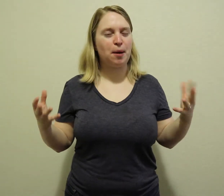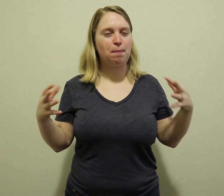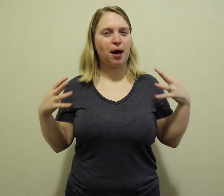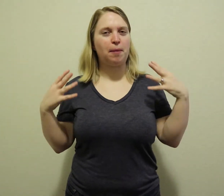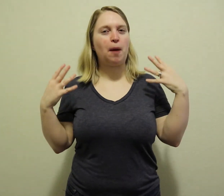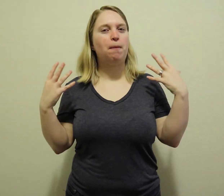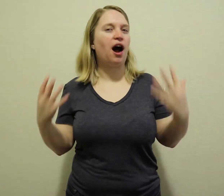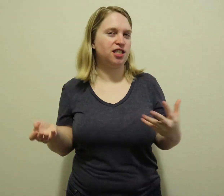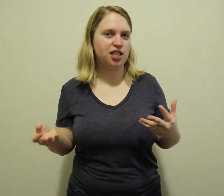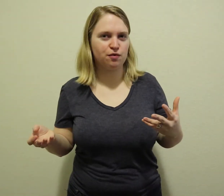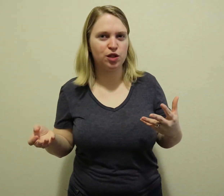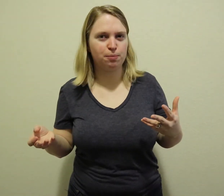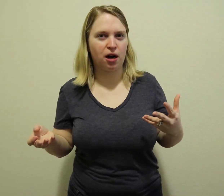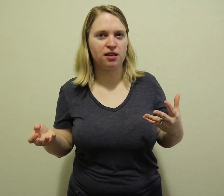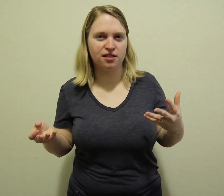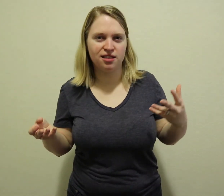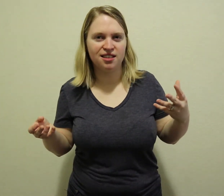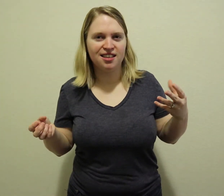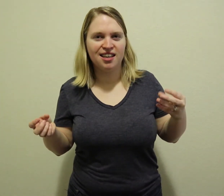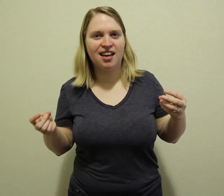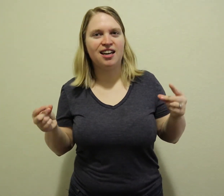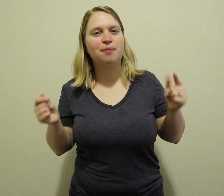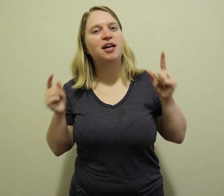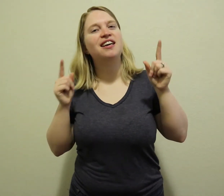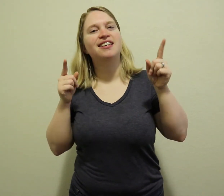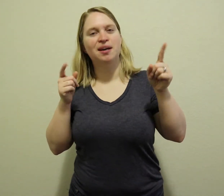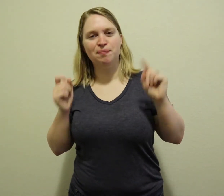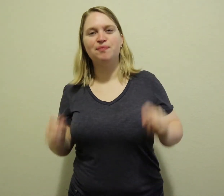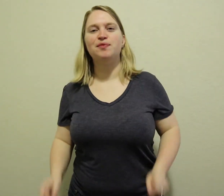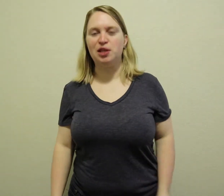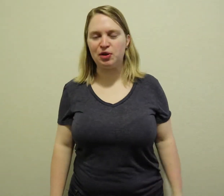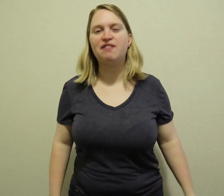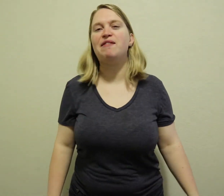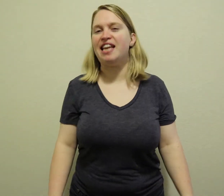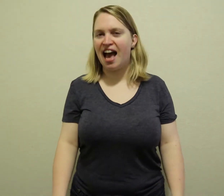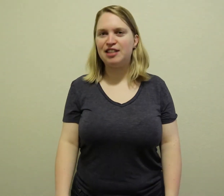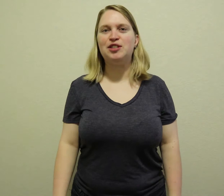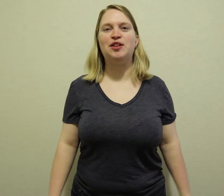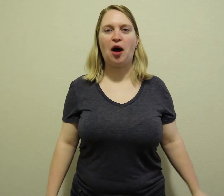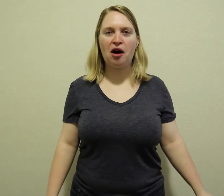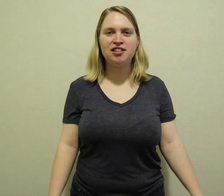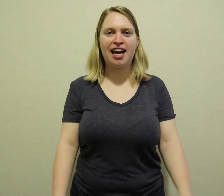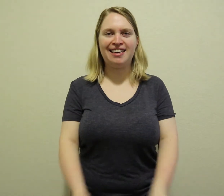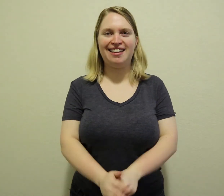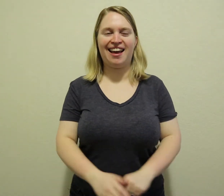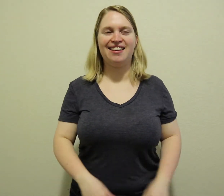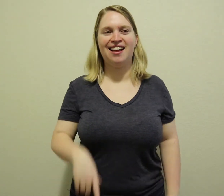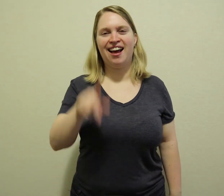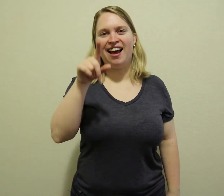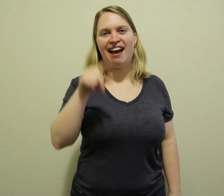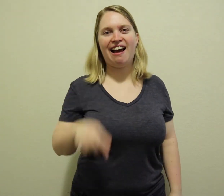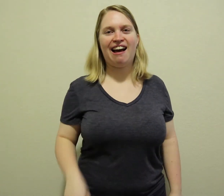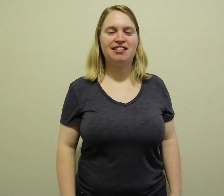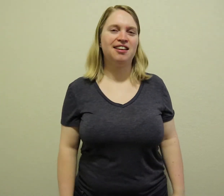by my positive response and I'm like 'Yep, you were giving me attitude, all righty then. Ha!'